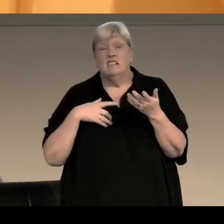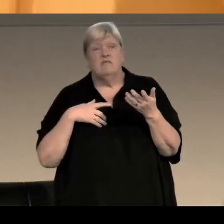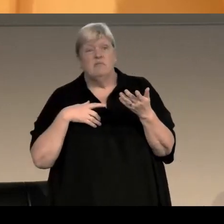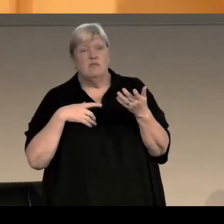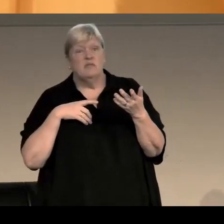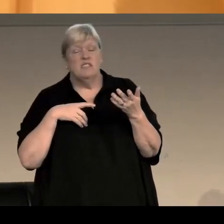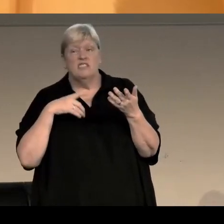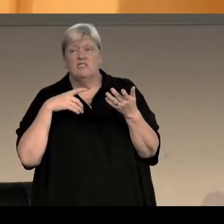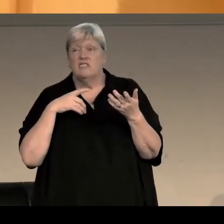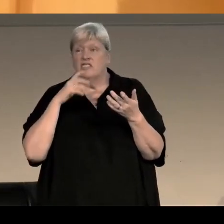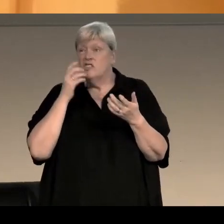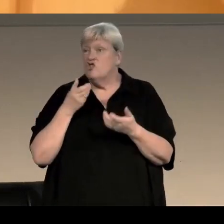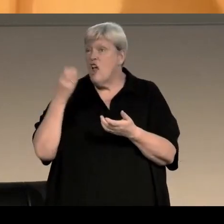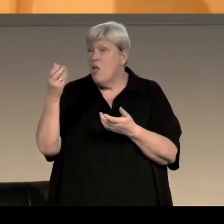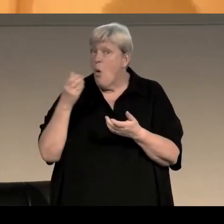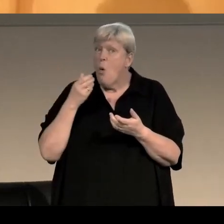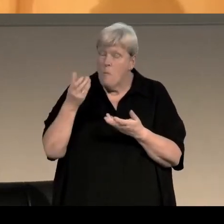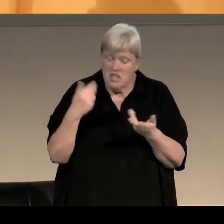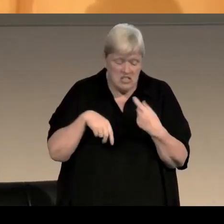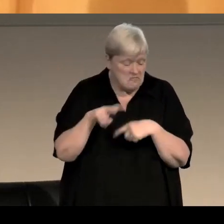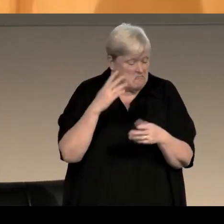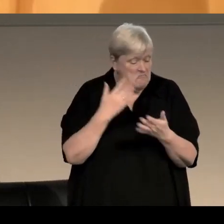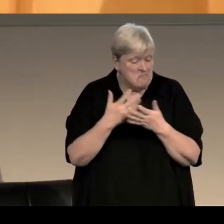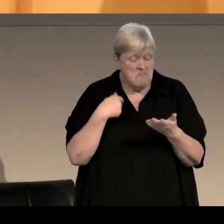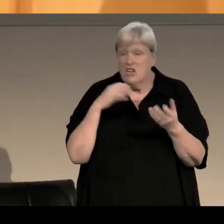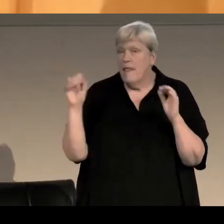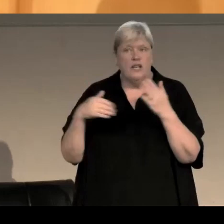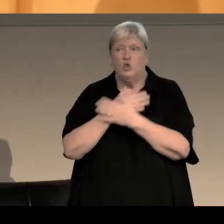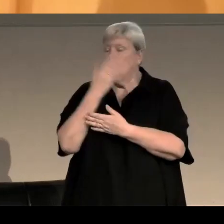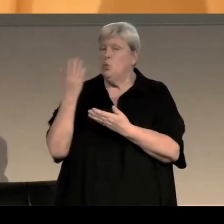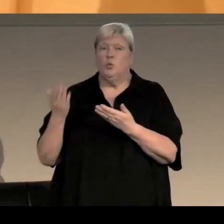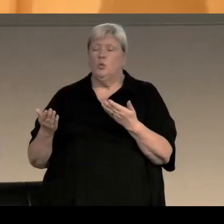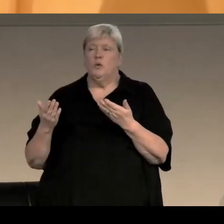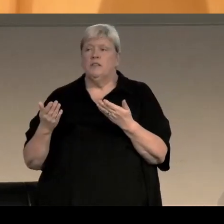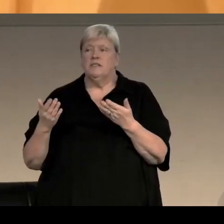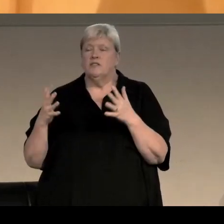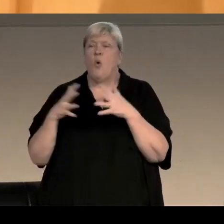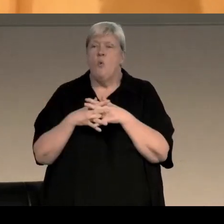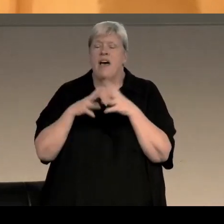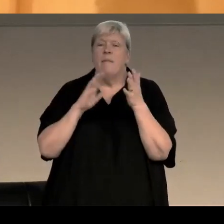but there wasn't anything that was contemporary and modern, until William McIlvanney wrote Laidlaw,